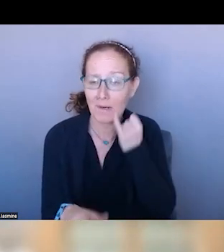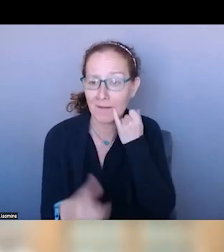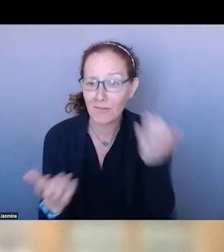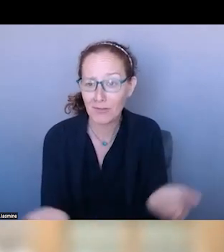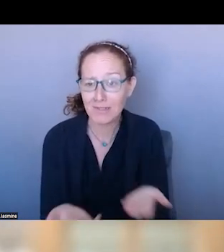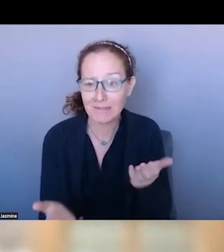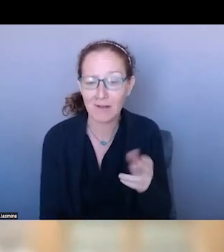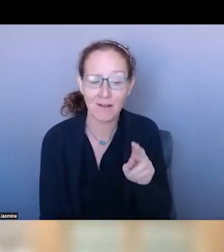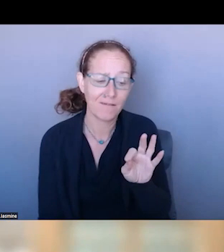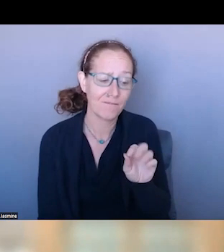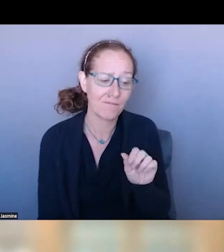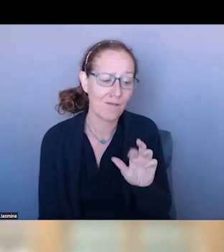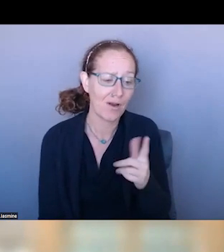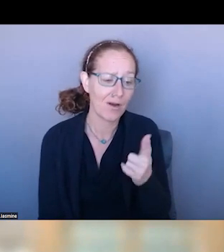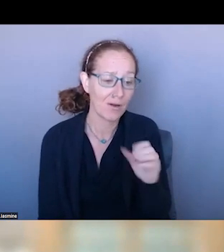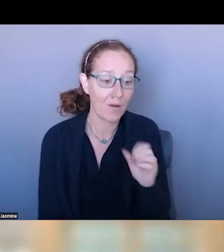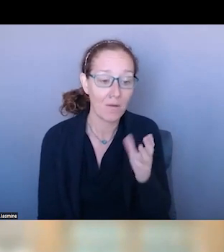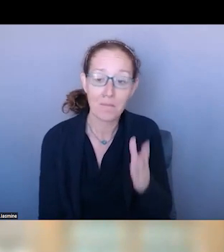SORRY IF YOU HAVE AN EXCEPTIONAL SYSTEM.